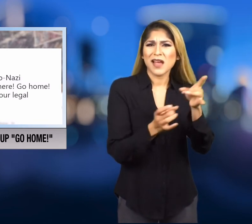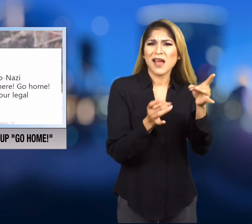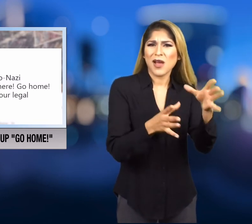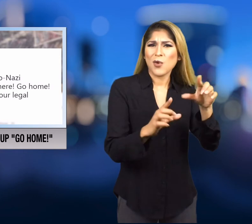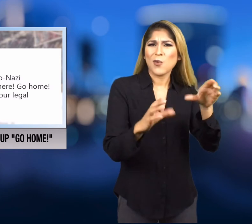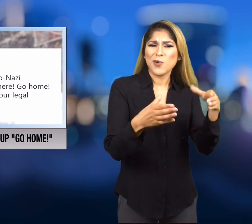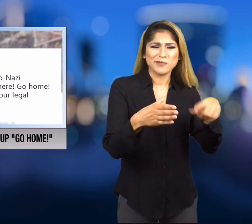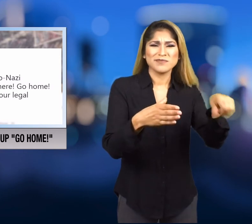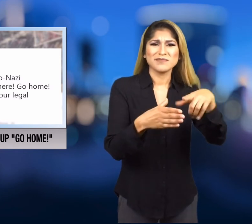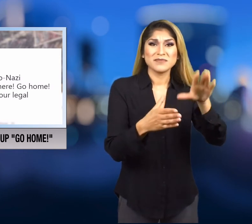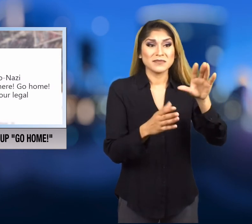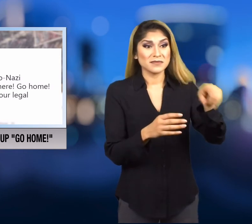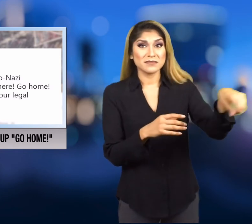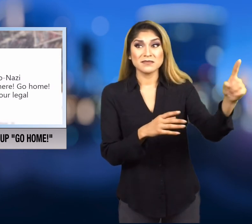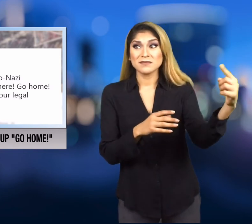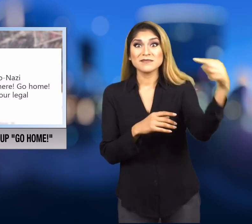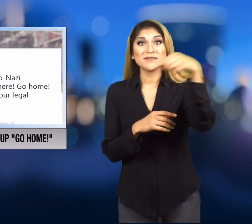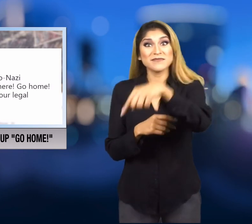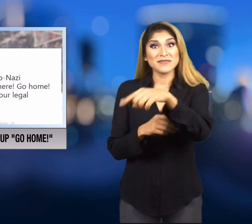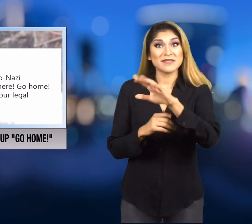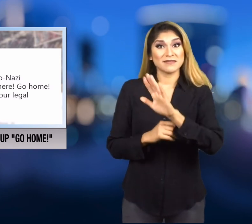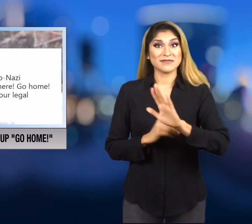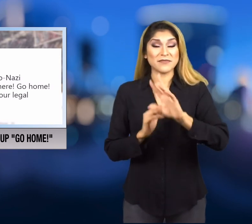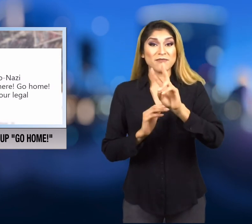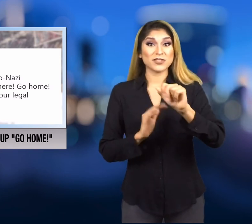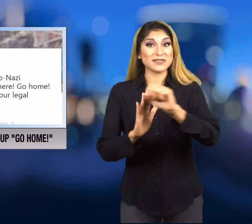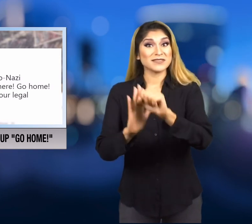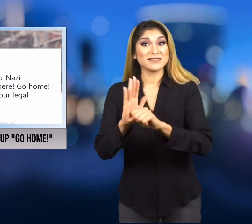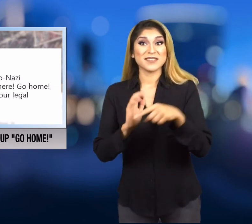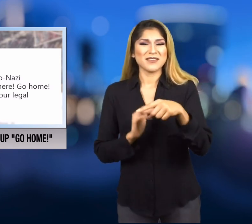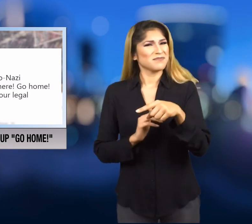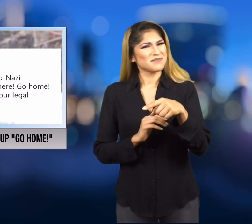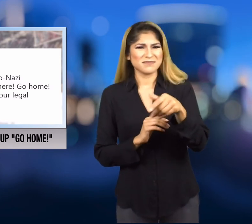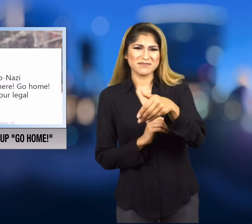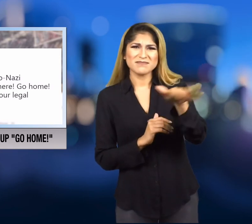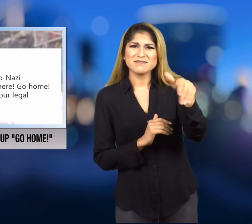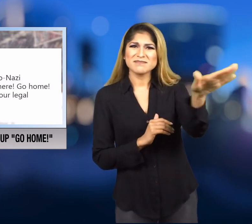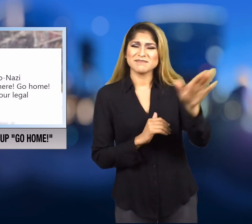away from their state.